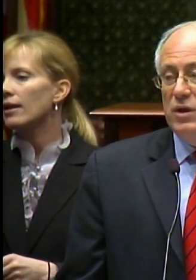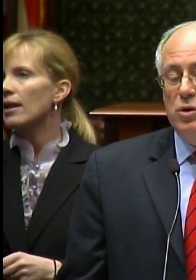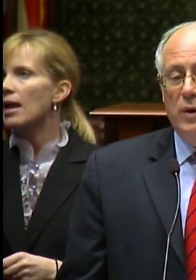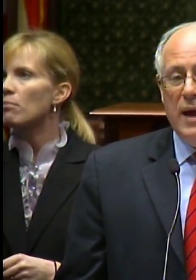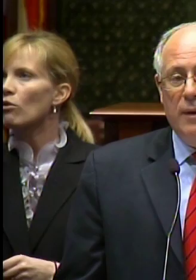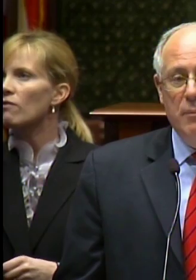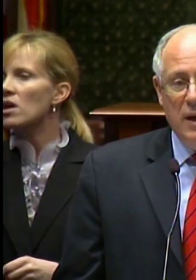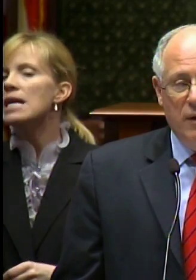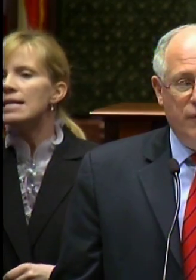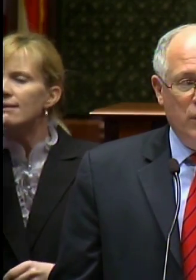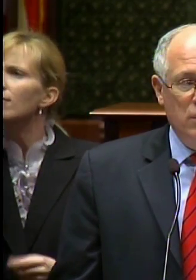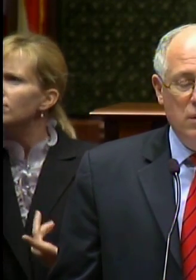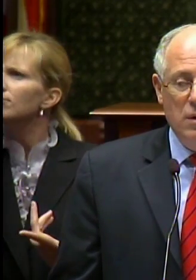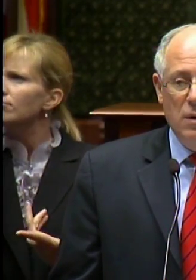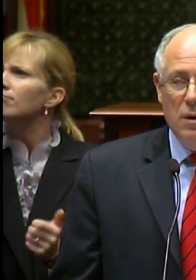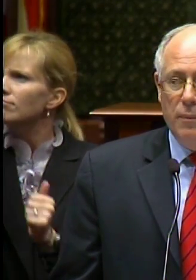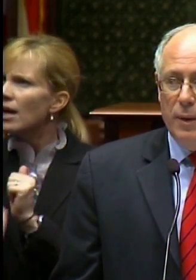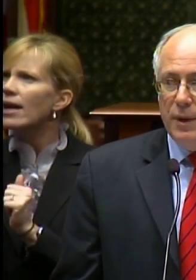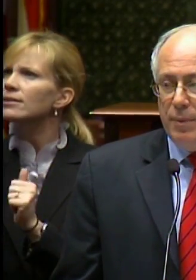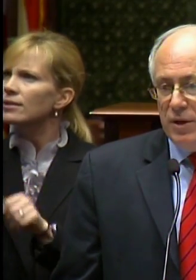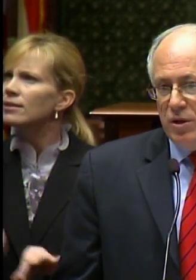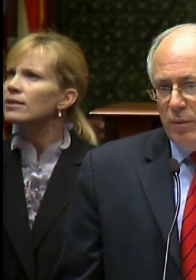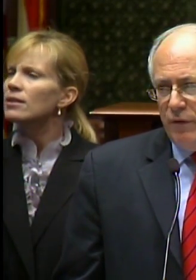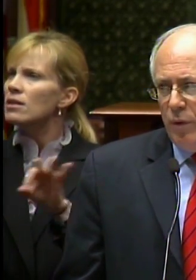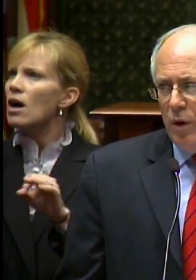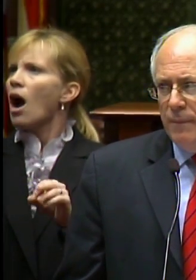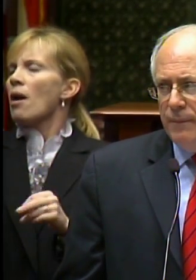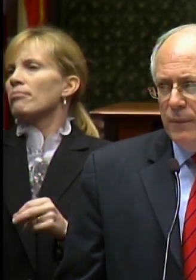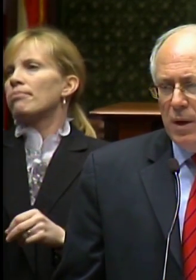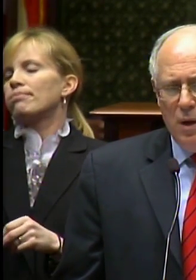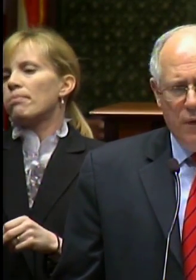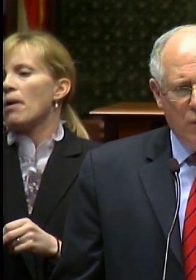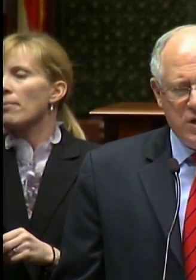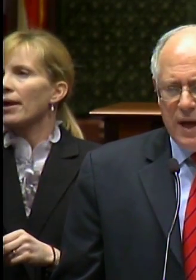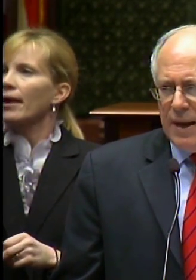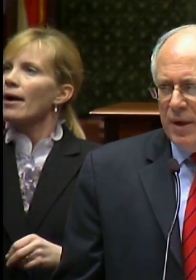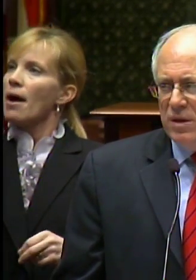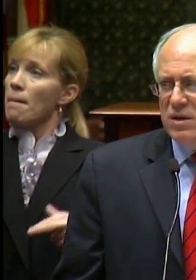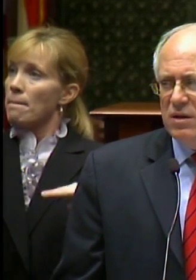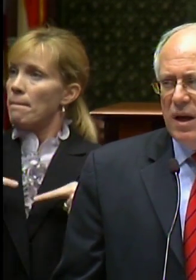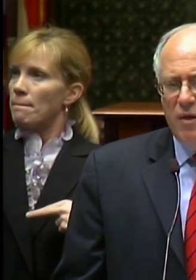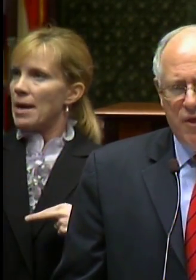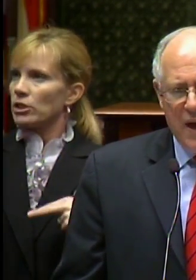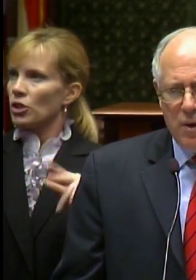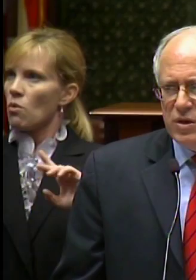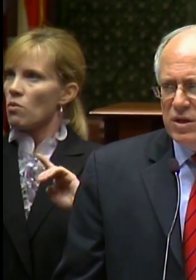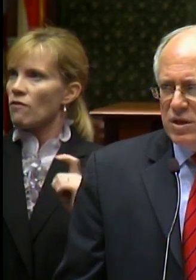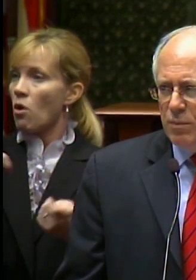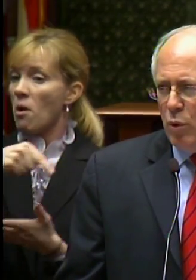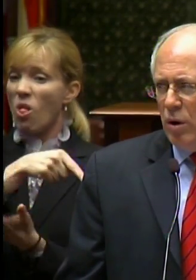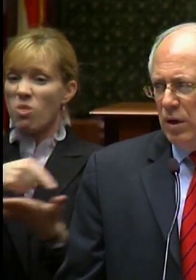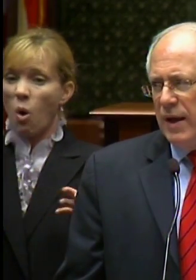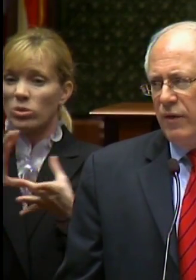us to enact meaningful public pension reform. Those comments -- and thousands more like